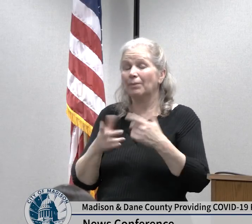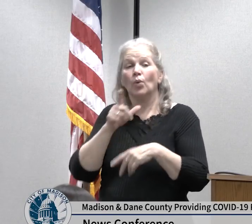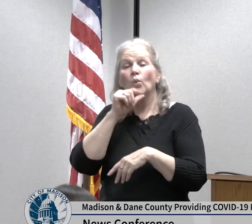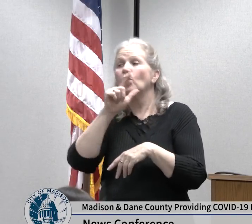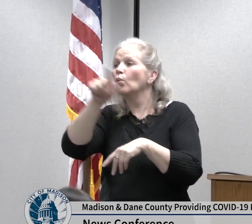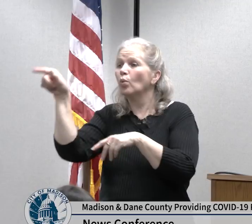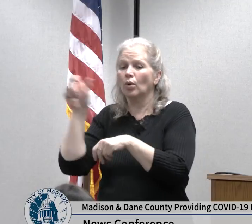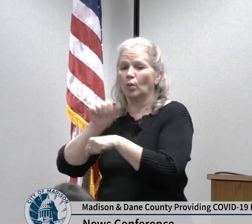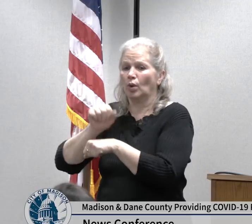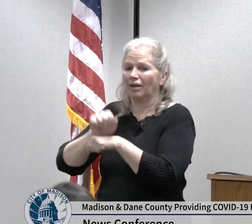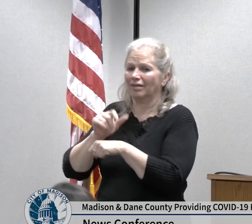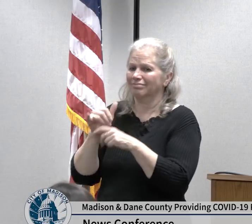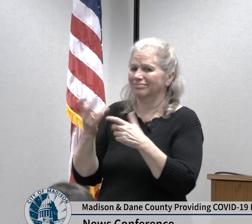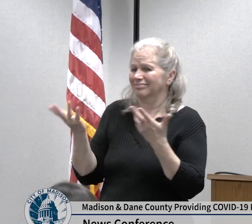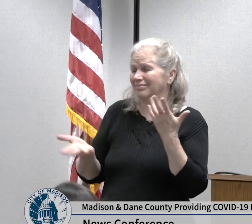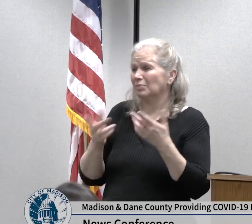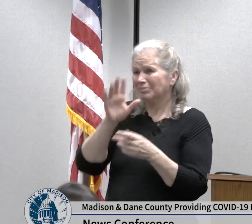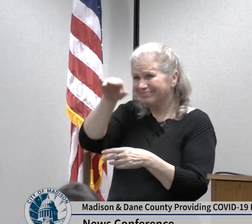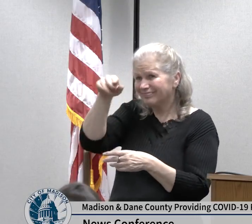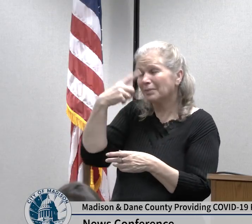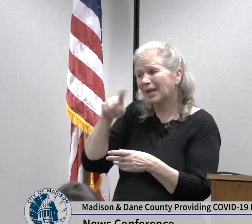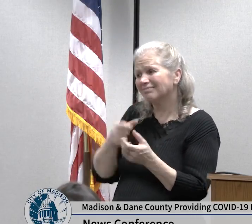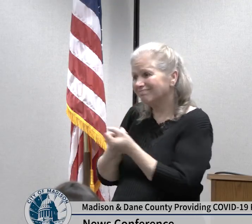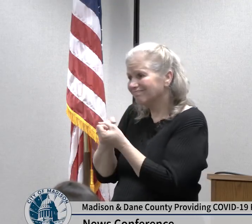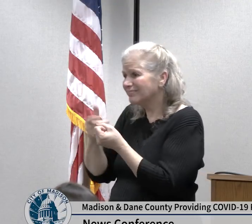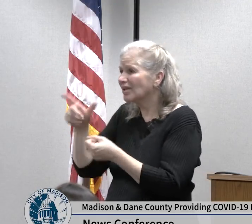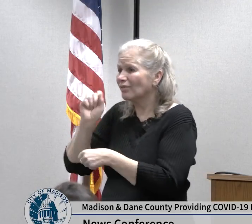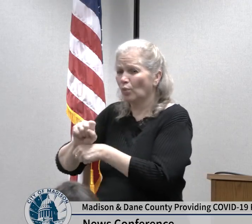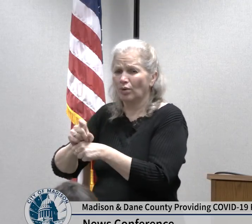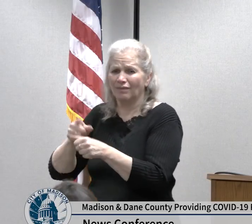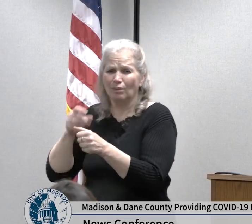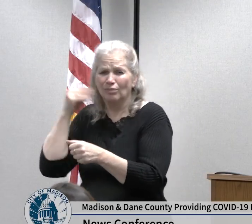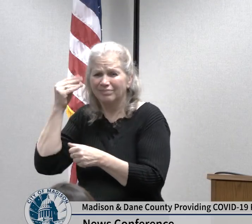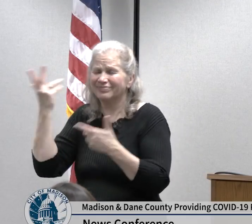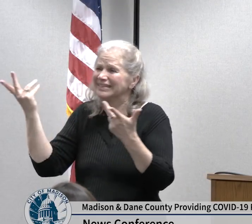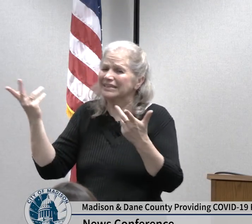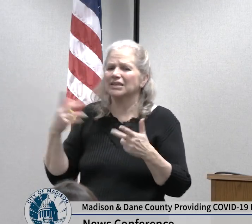employees and working from home and provide paid sick leave so that they are